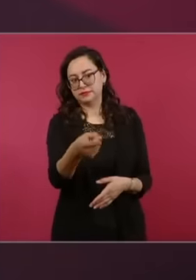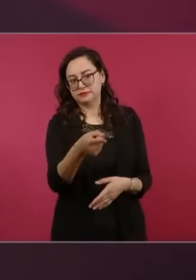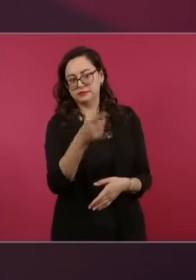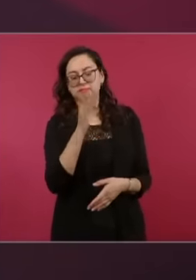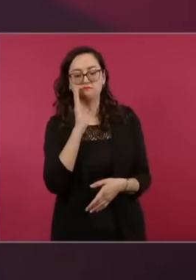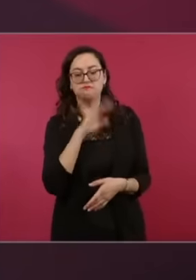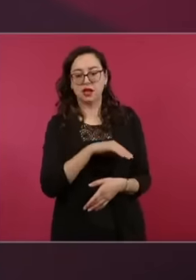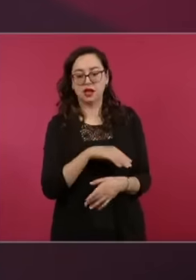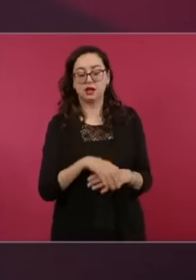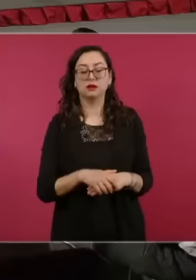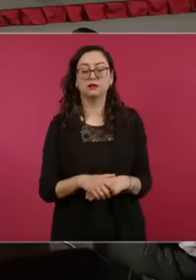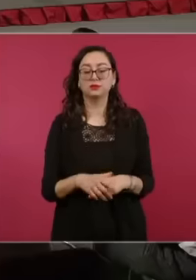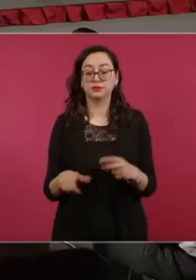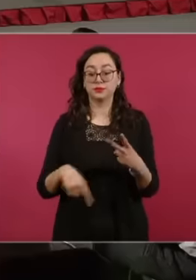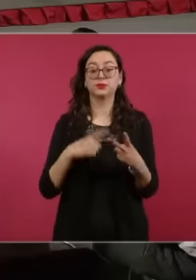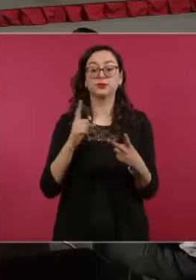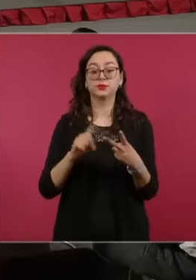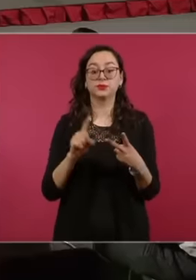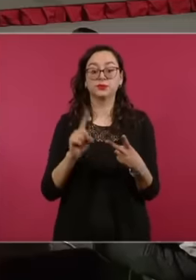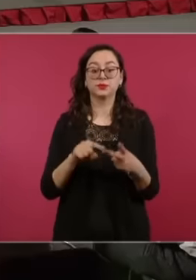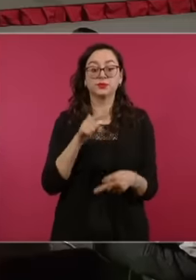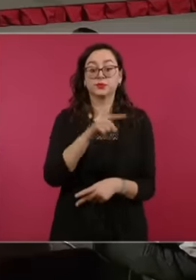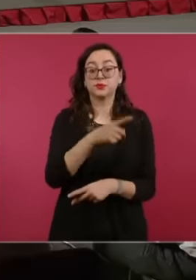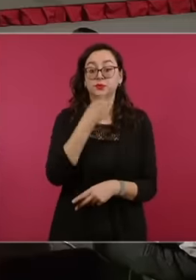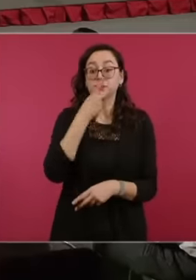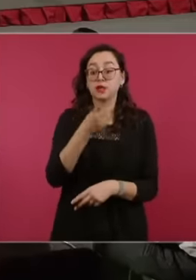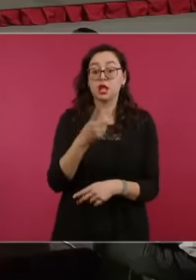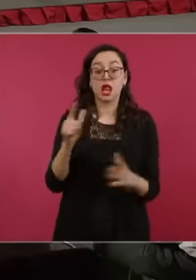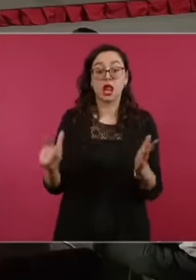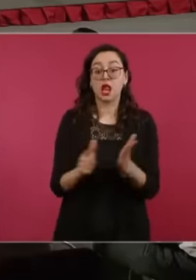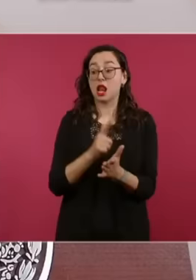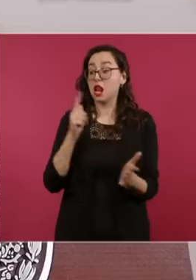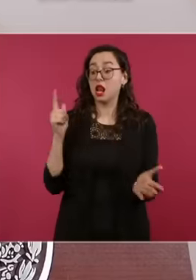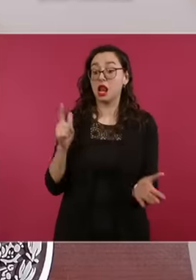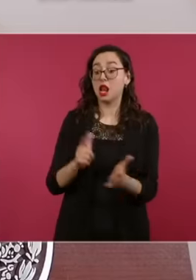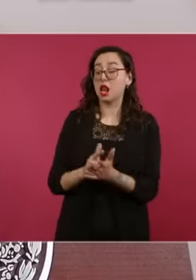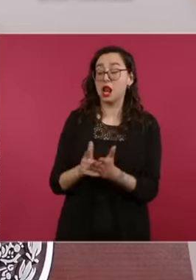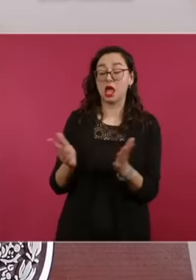by the group that the unconstitutionality of the laws applied by the authority The tax authority goes